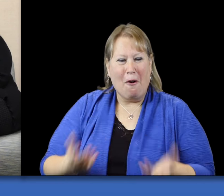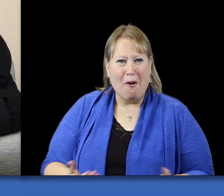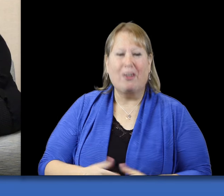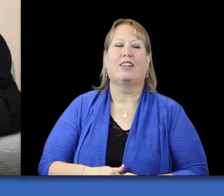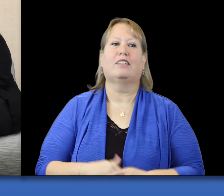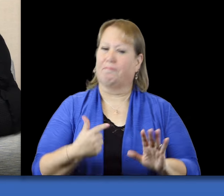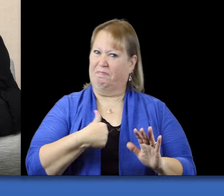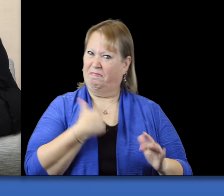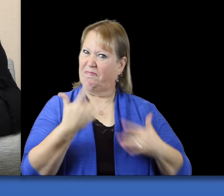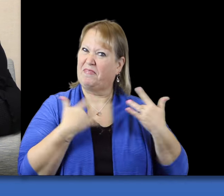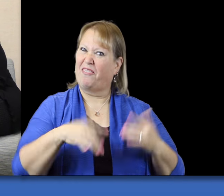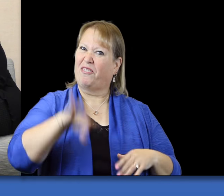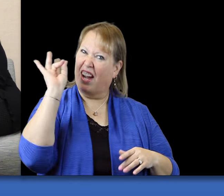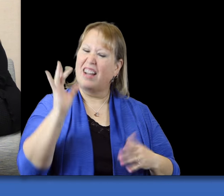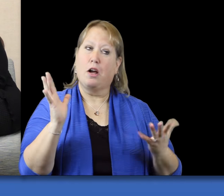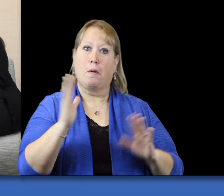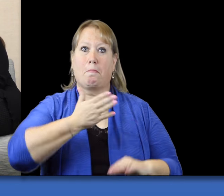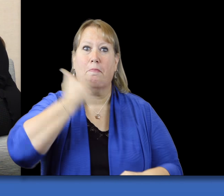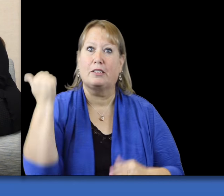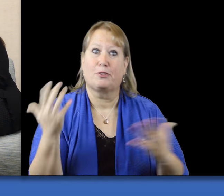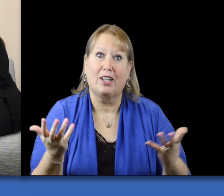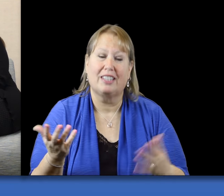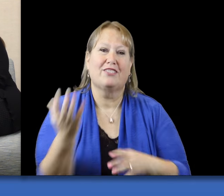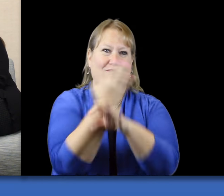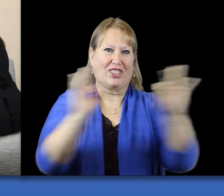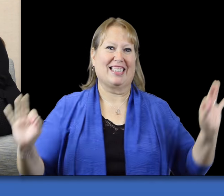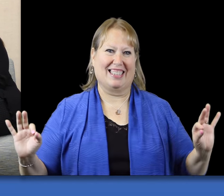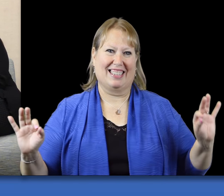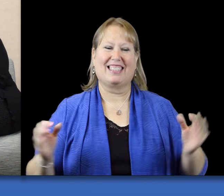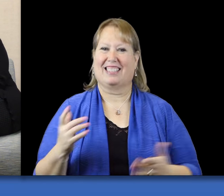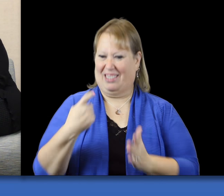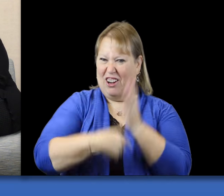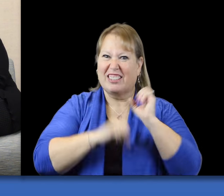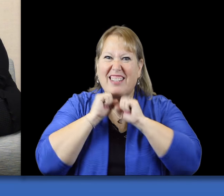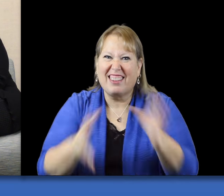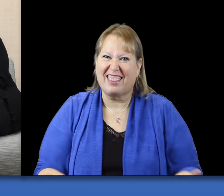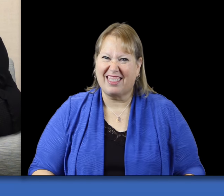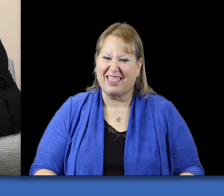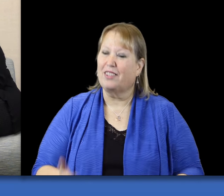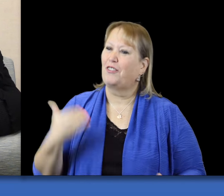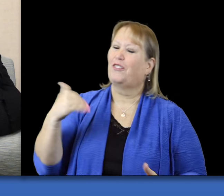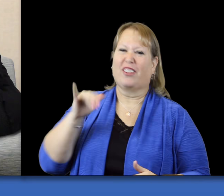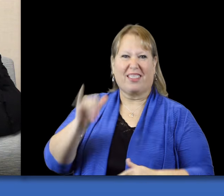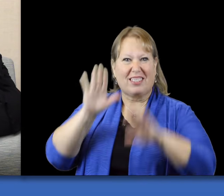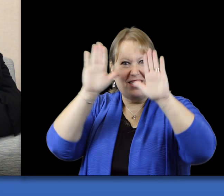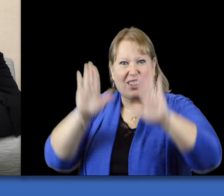I was very excited to come across it and the best thing is, it's FREE! It doesn't cost anything! Wow! That's awesome!